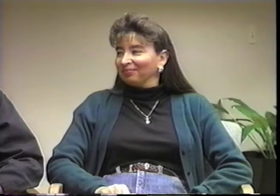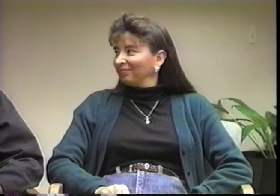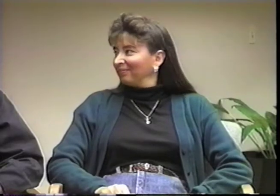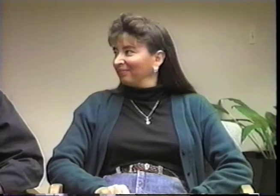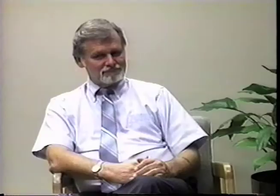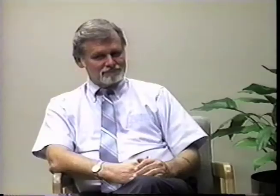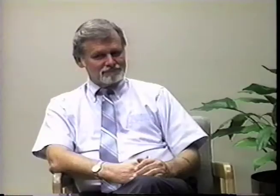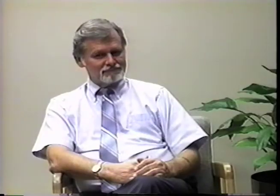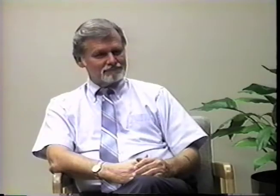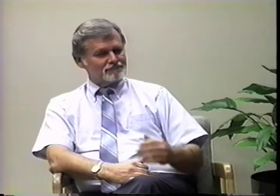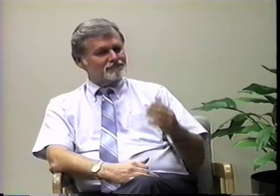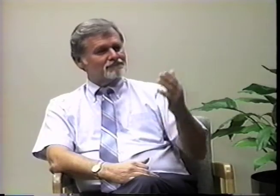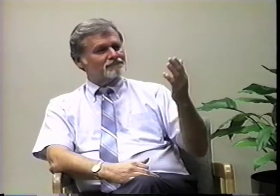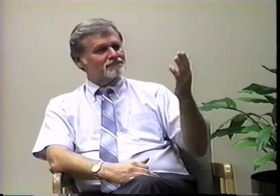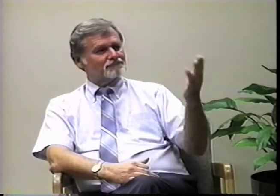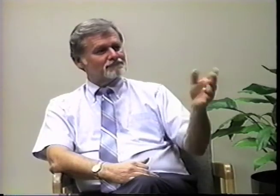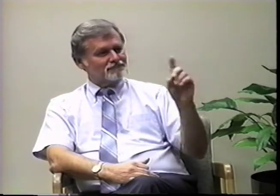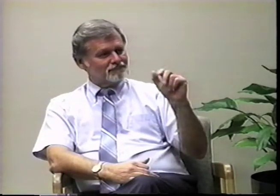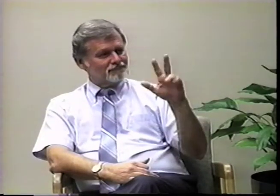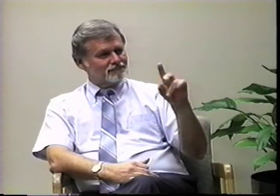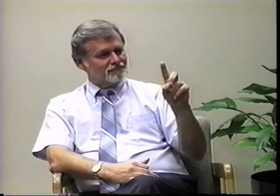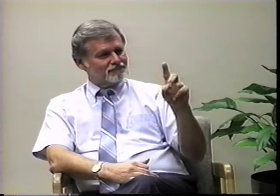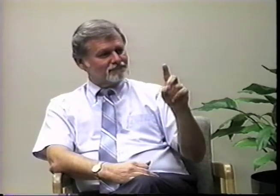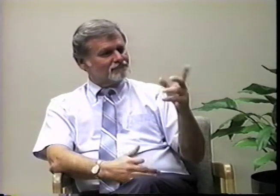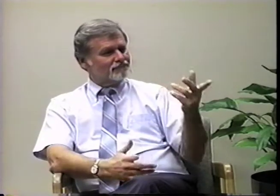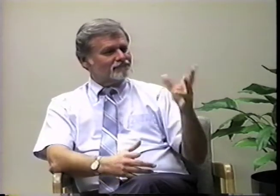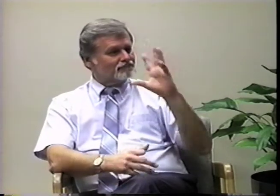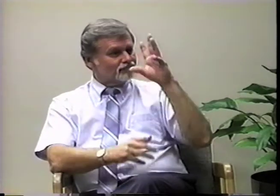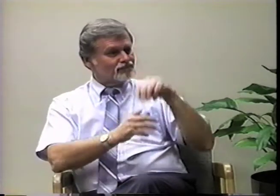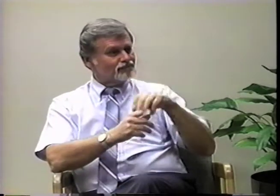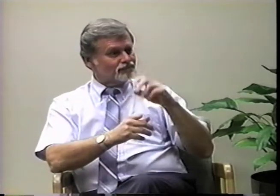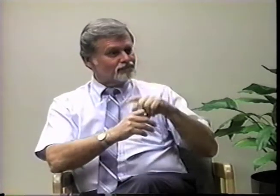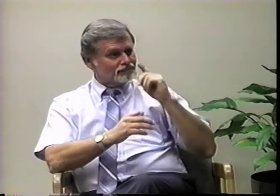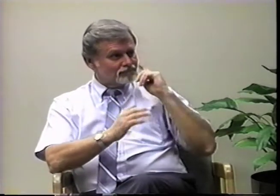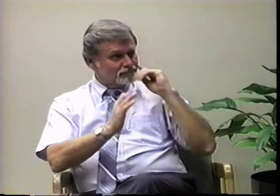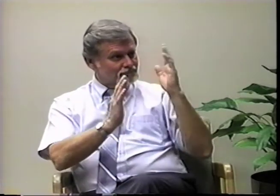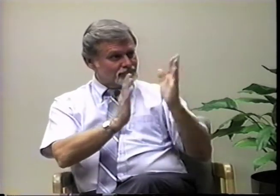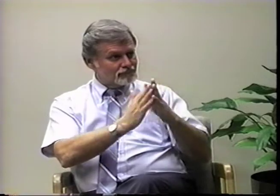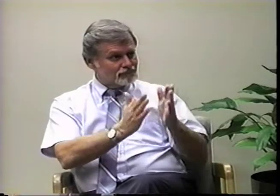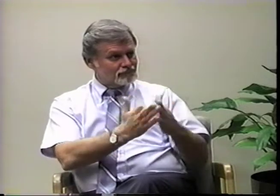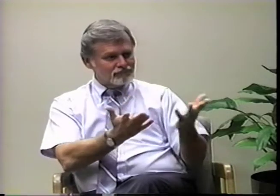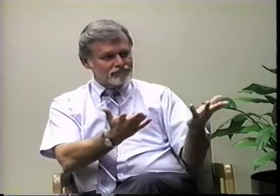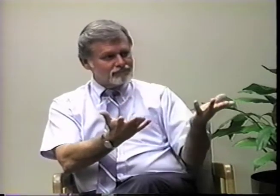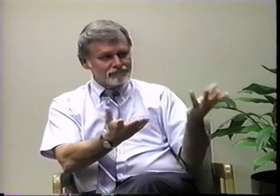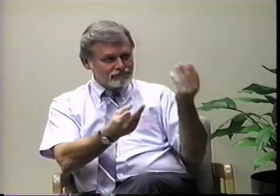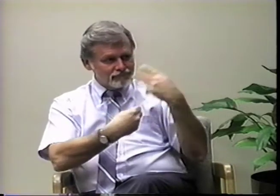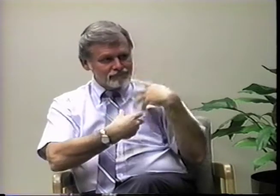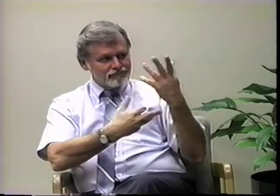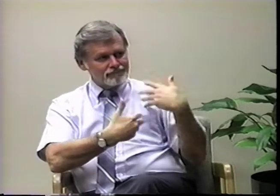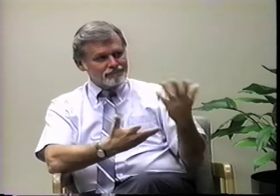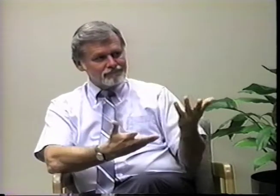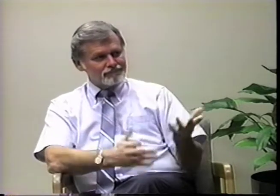in that it gives me the opportunity to educate people. David, how are you involved in the Deaf Community?